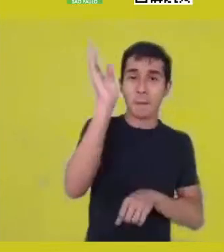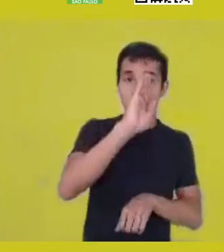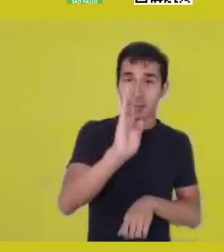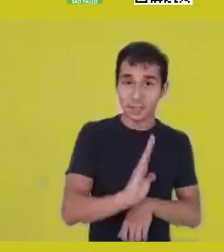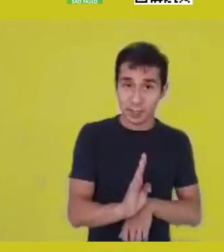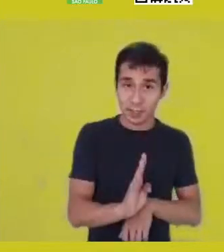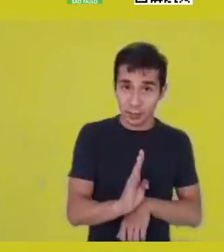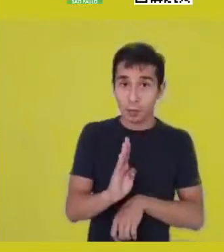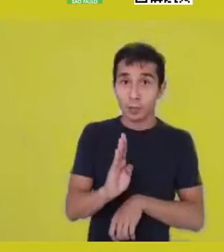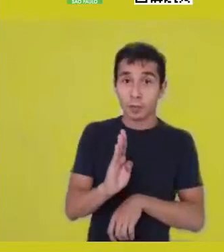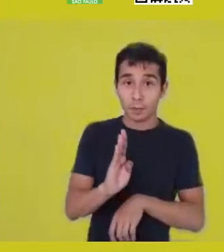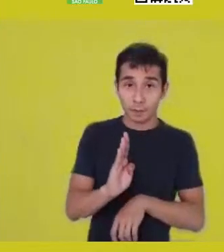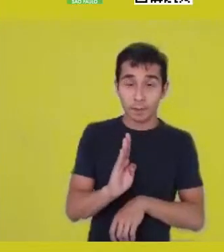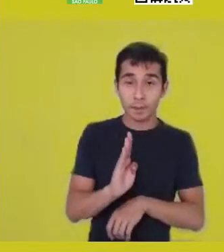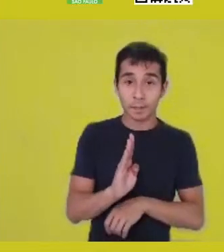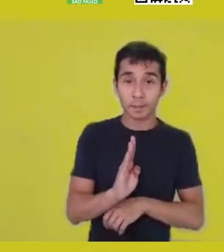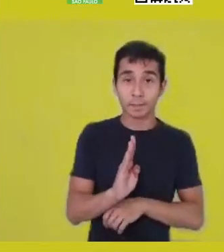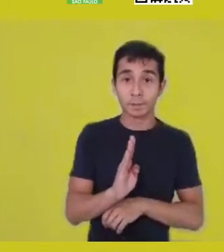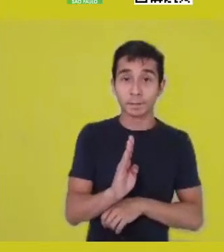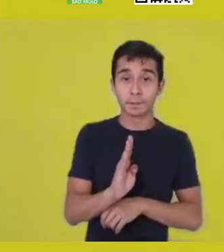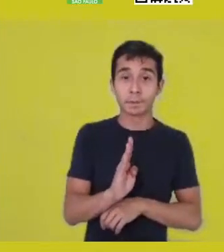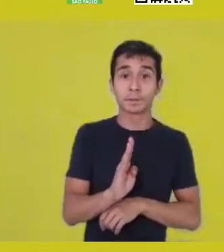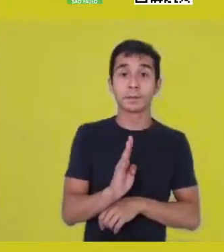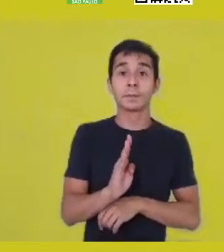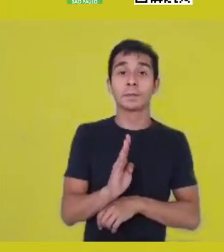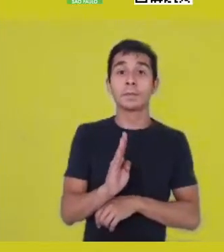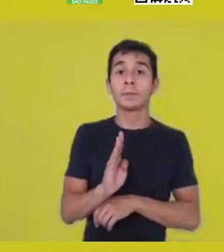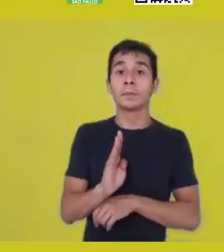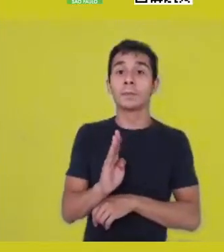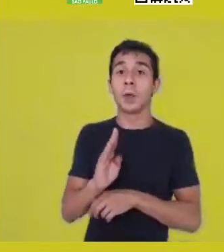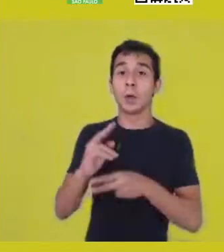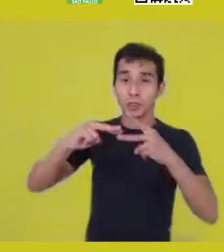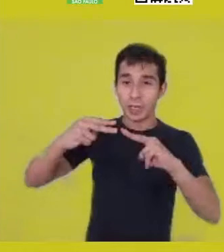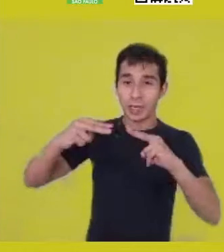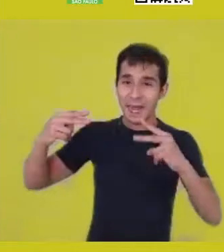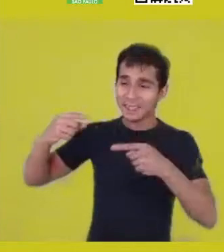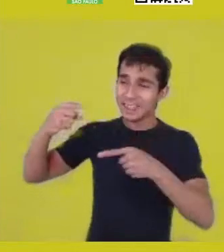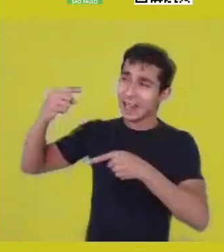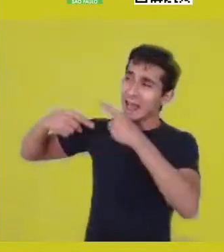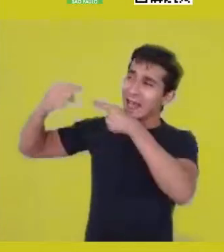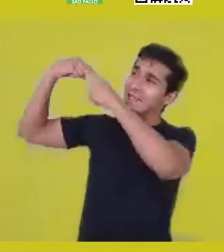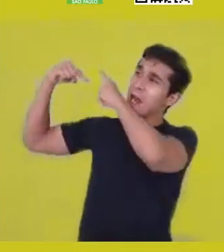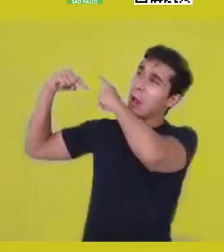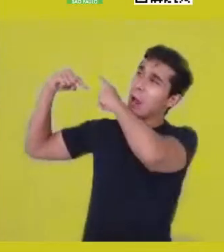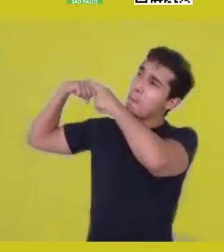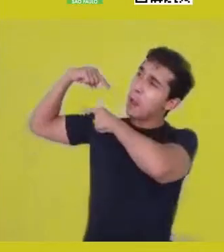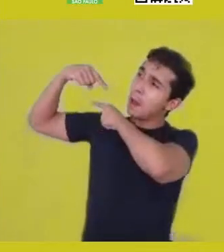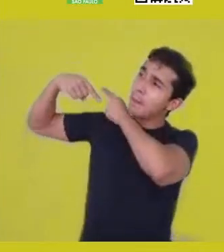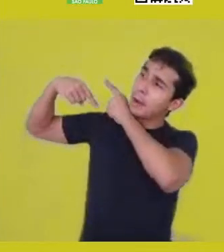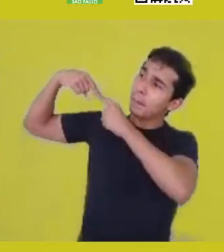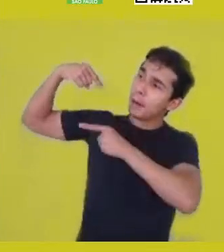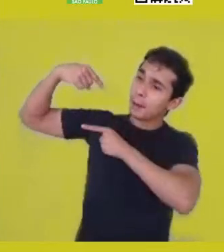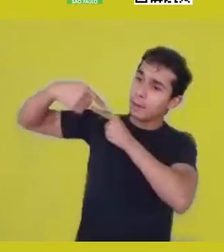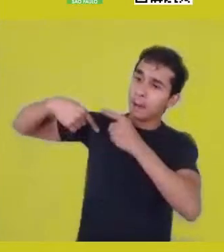in this ancestral genetic of the drop passed down through generations,